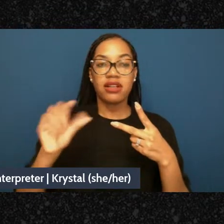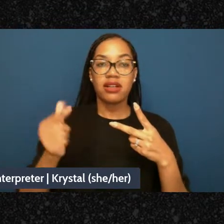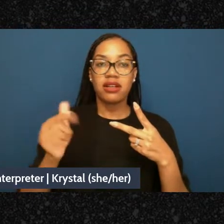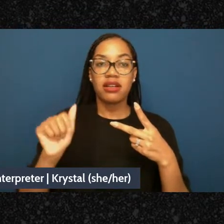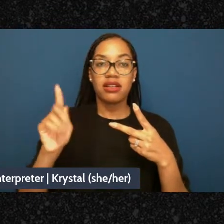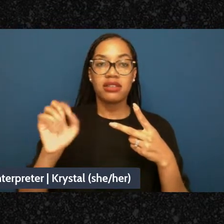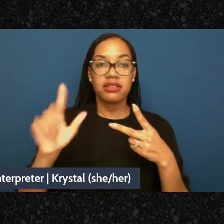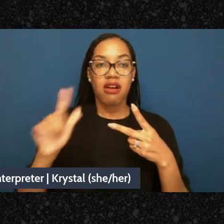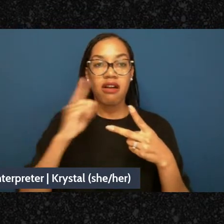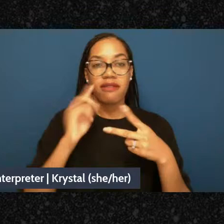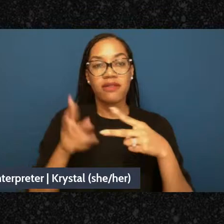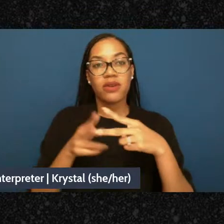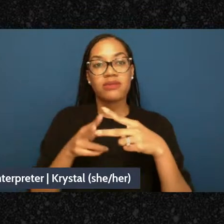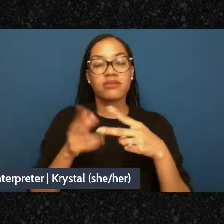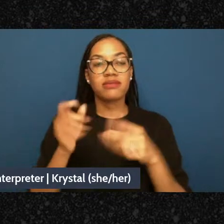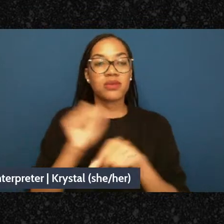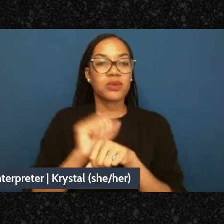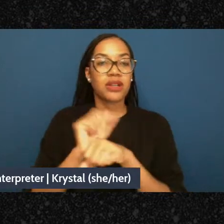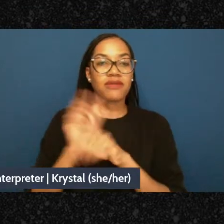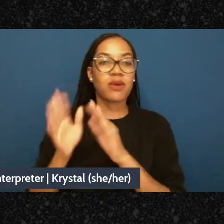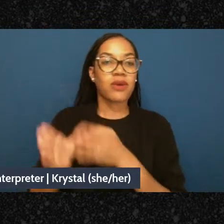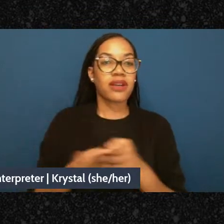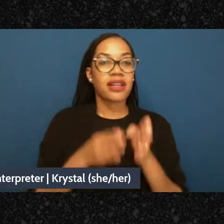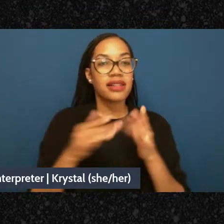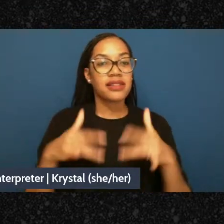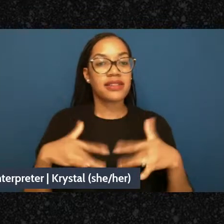I also want to thank my co-workers at BCRW for all of their work,